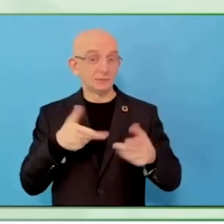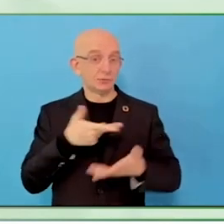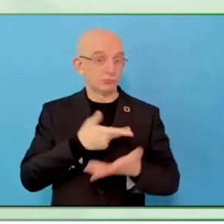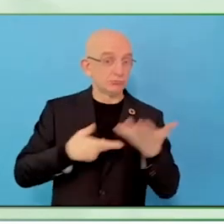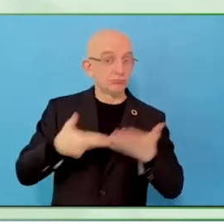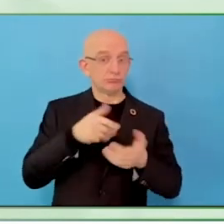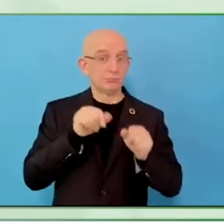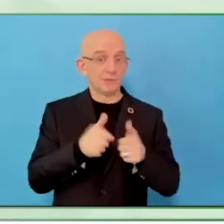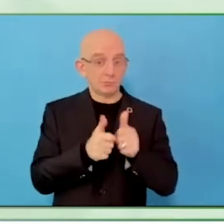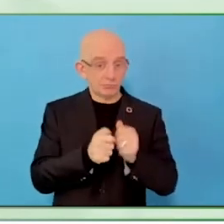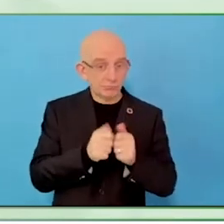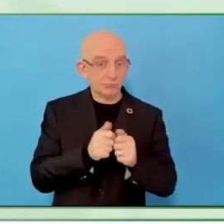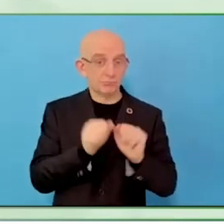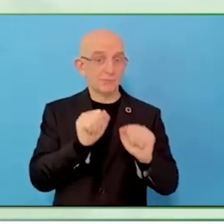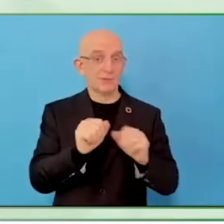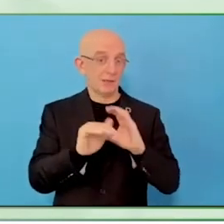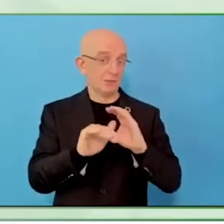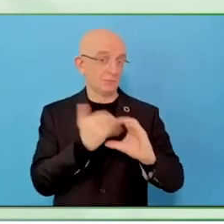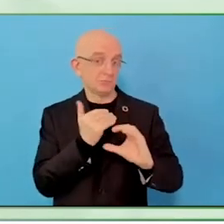We are here, we will wait for you.